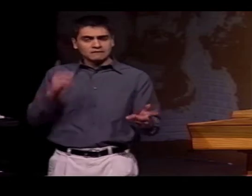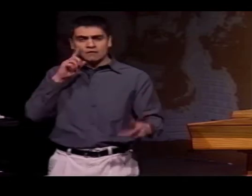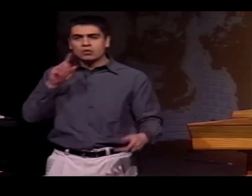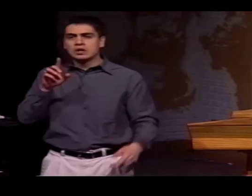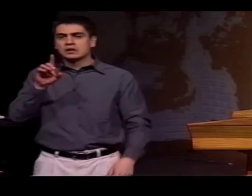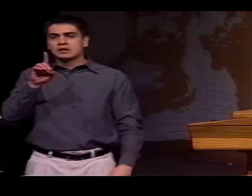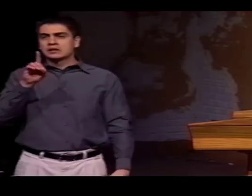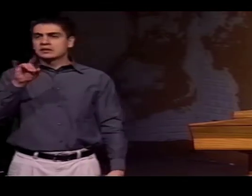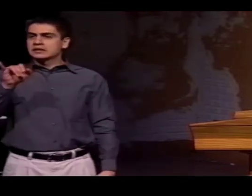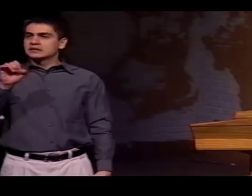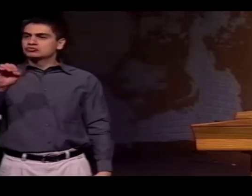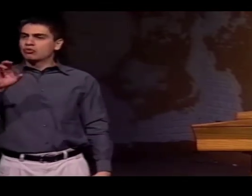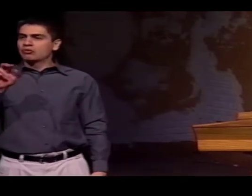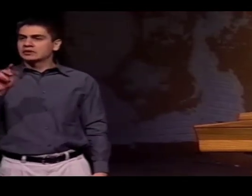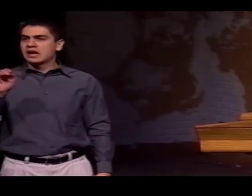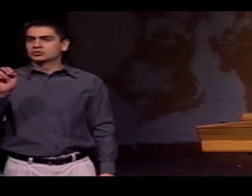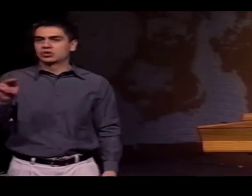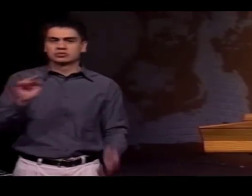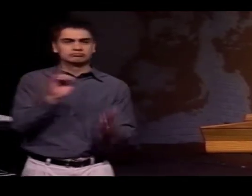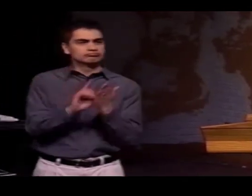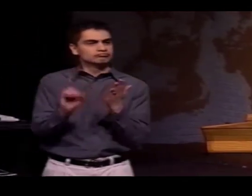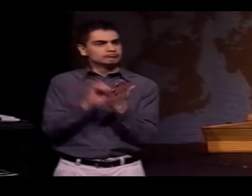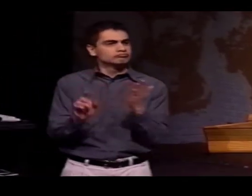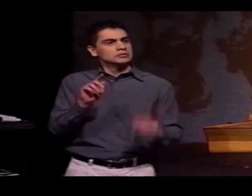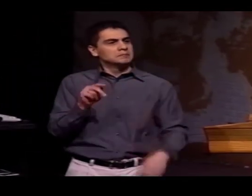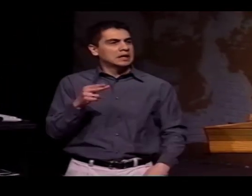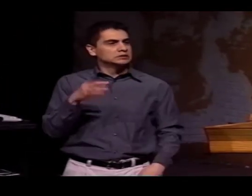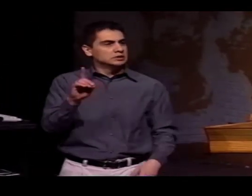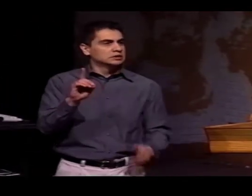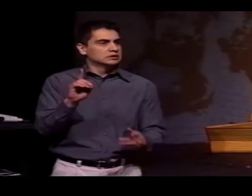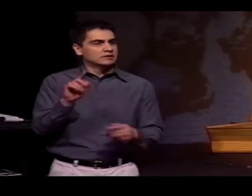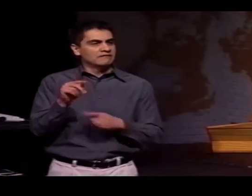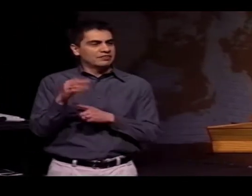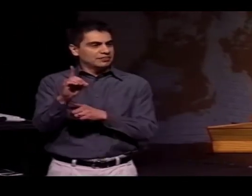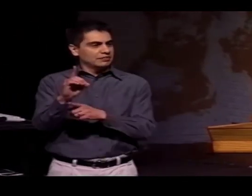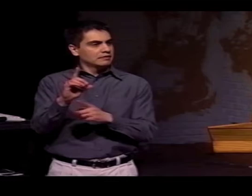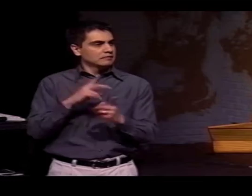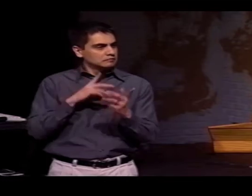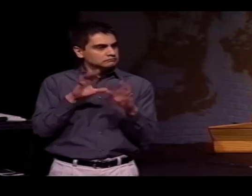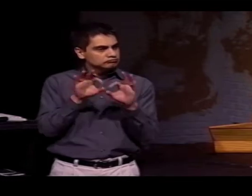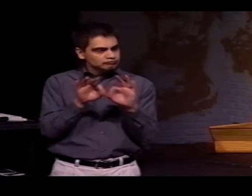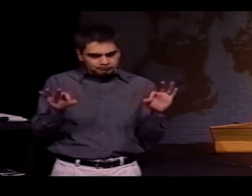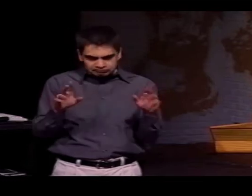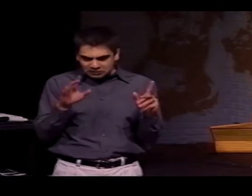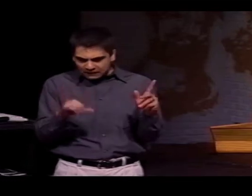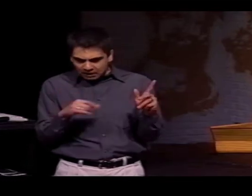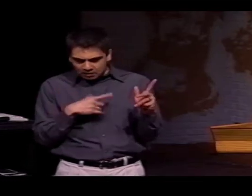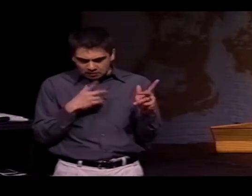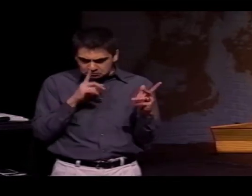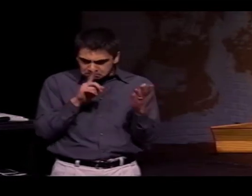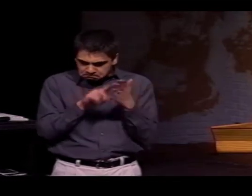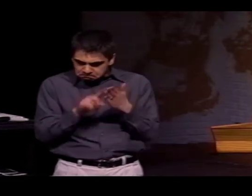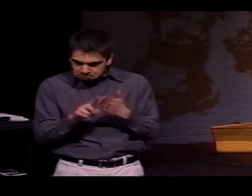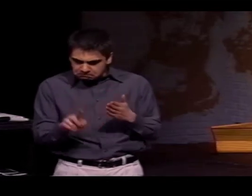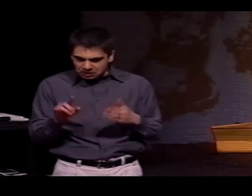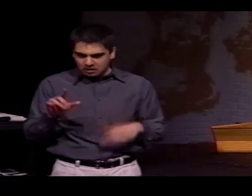MY SPECIFIC RESEARCH. I WROTE MY DISSERTATION IN DESCRIBING THE LINGUISTIC PHENOMENA, THE RESULTS